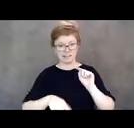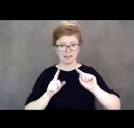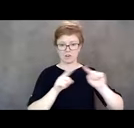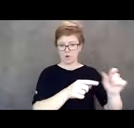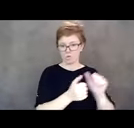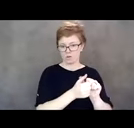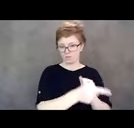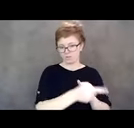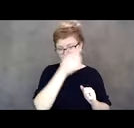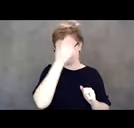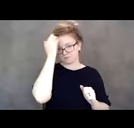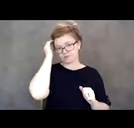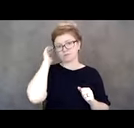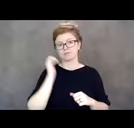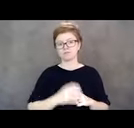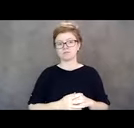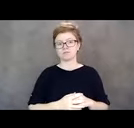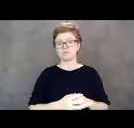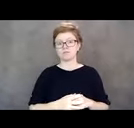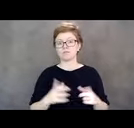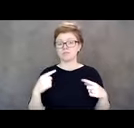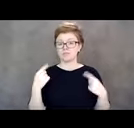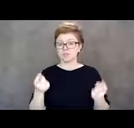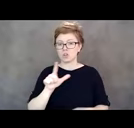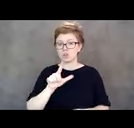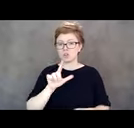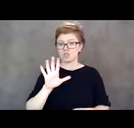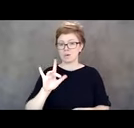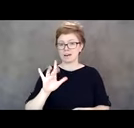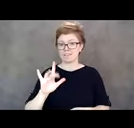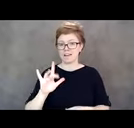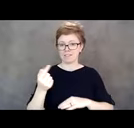Over the course of 25 days, Anna was in the hospital by herself.